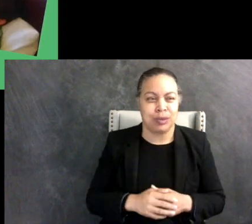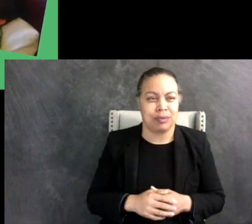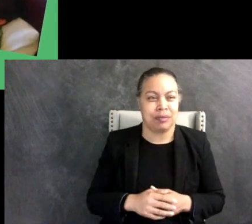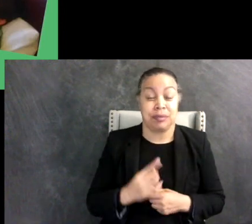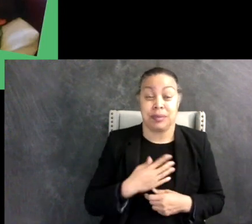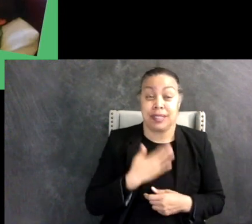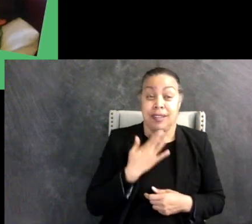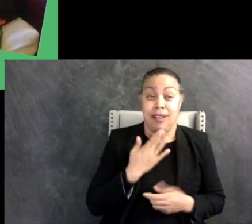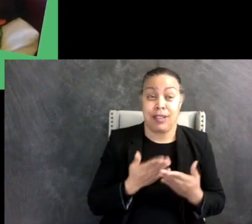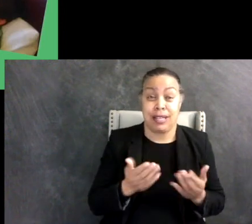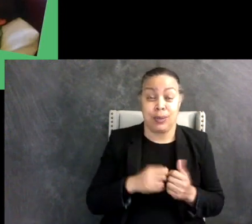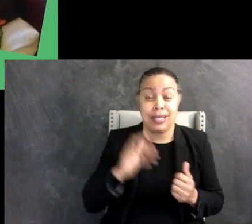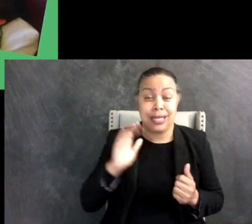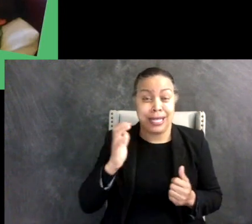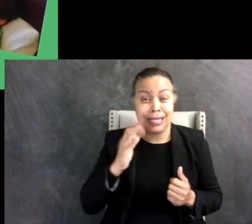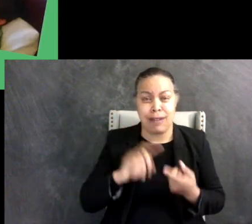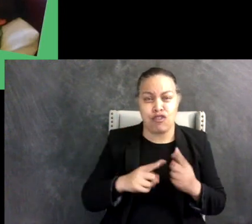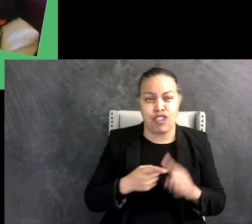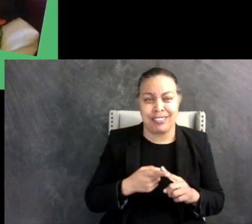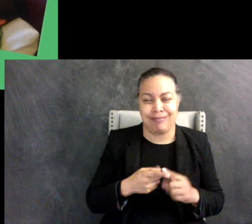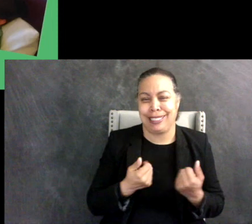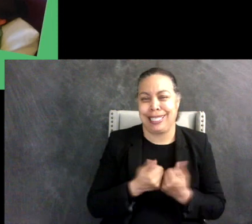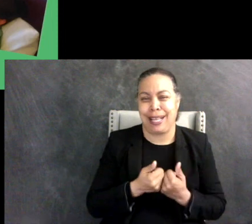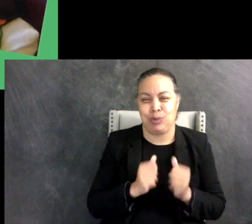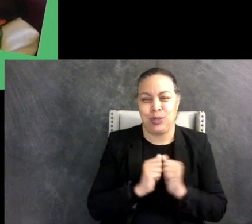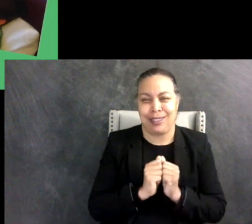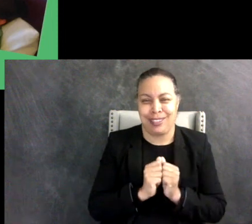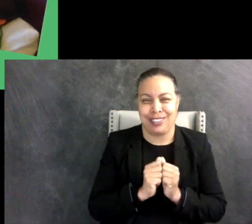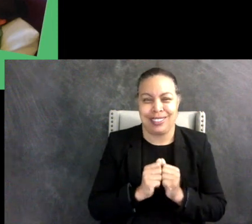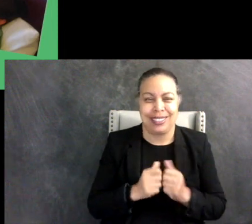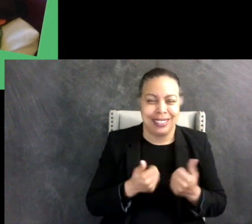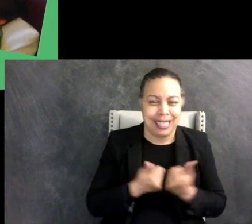and my friends is the game together. Some people might be thinking oh well they're just looking at